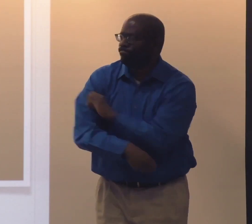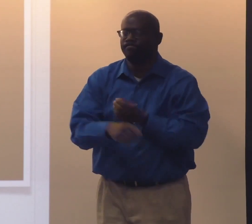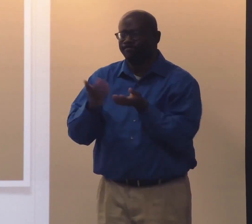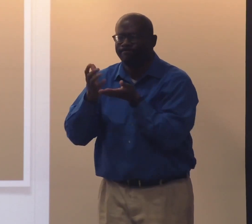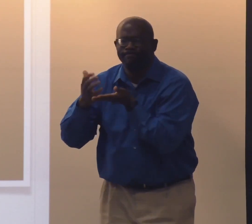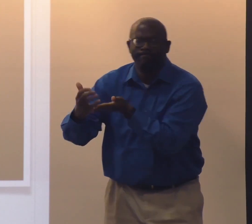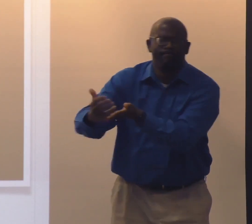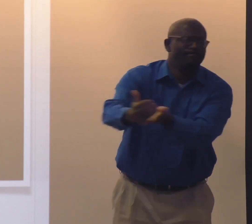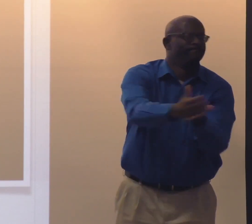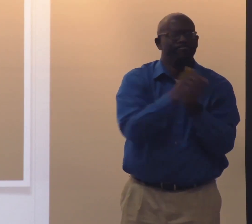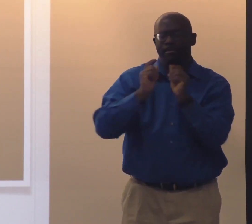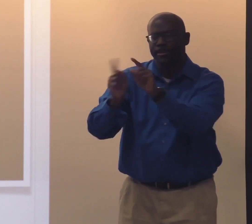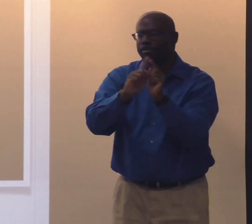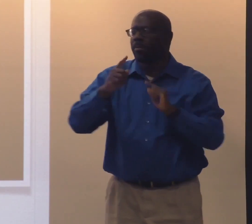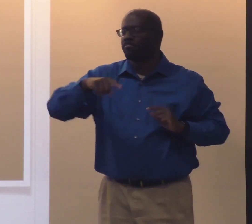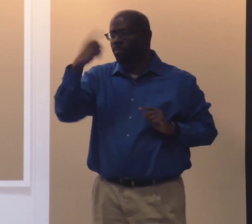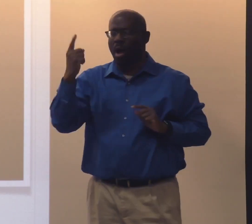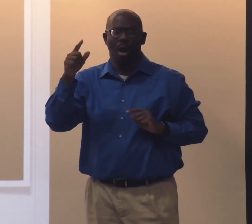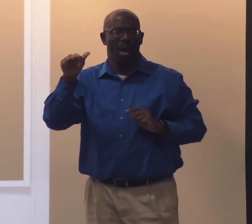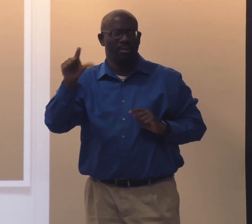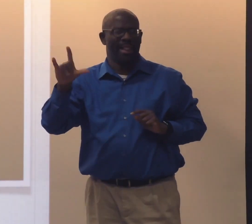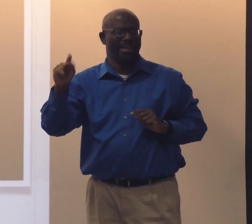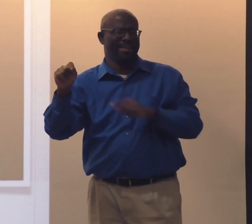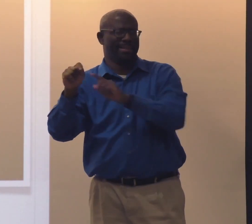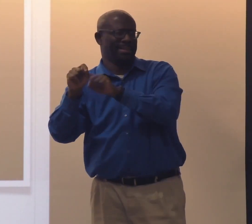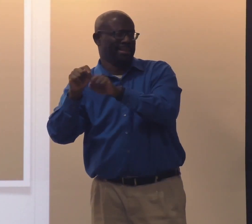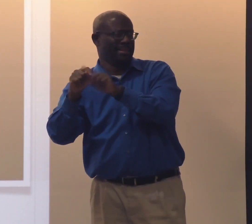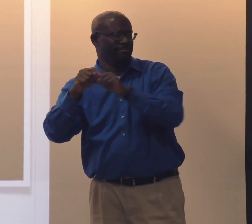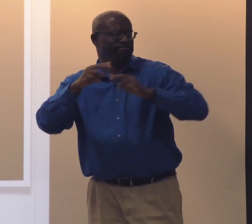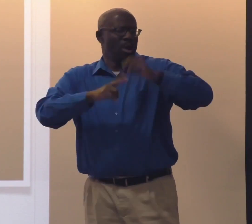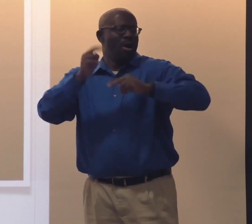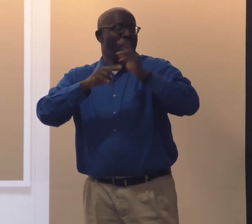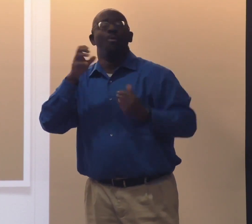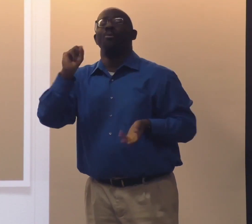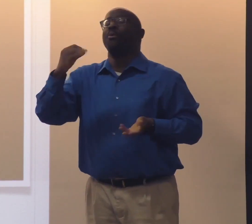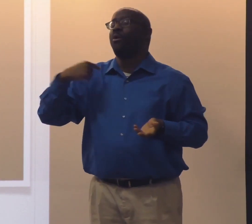So I really gathered various Black representations